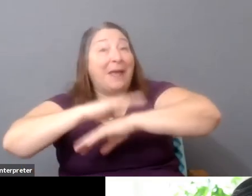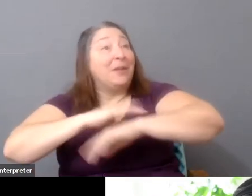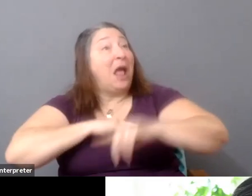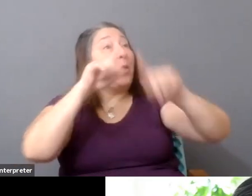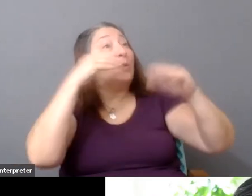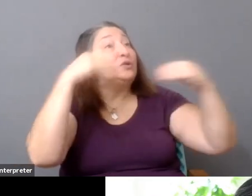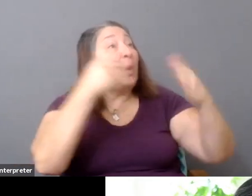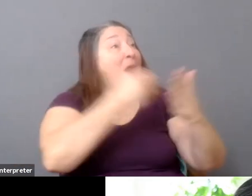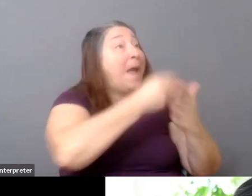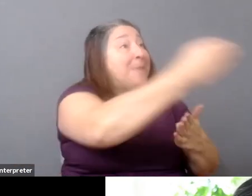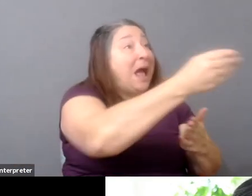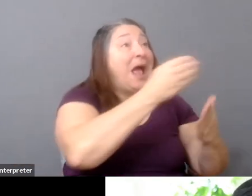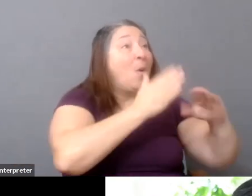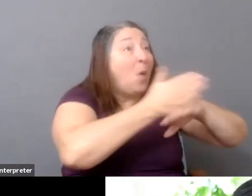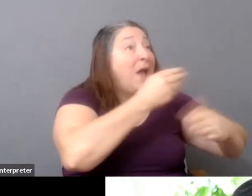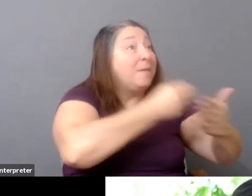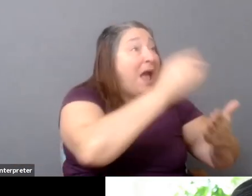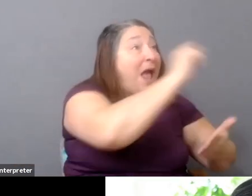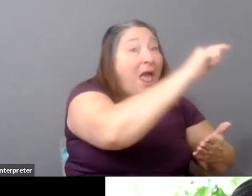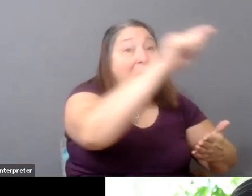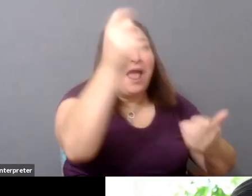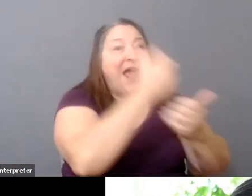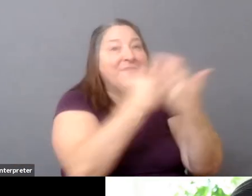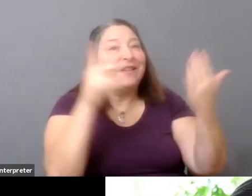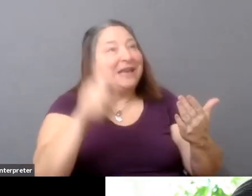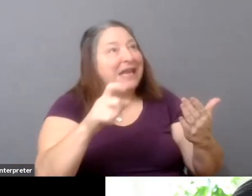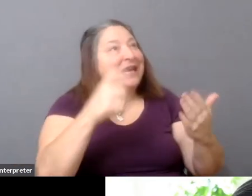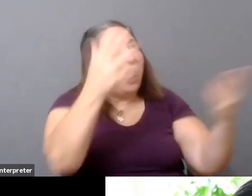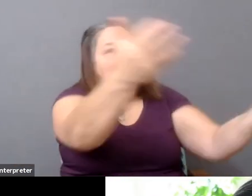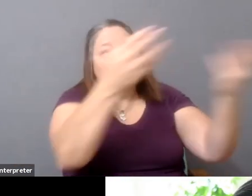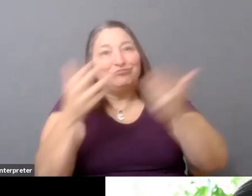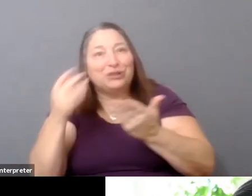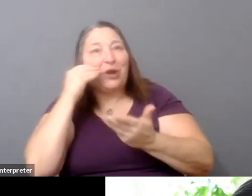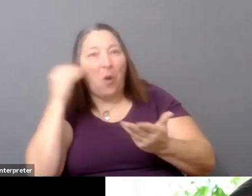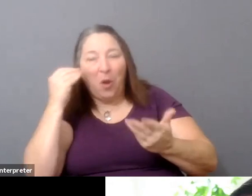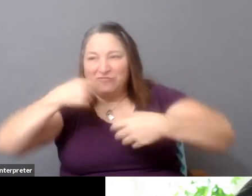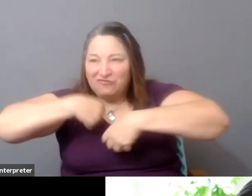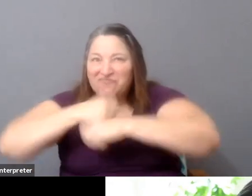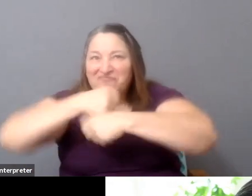you can build a table that you want. They're much more-- it's much more organic.